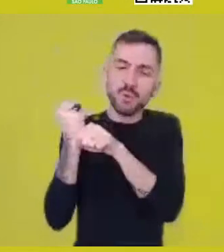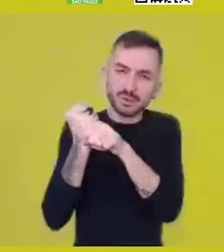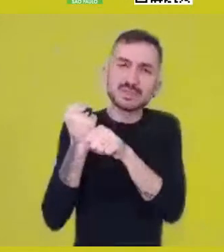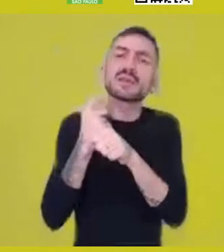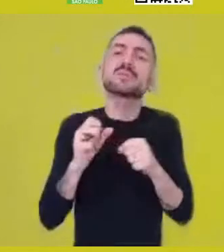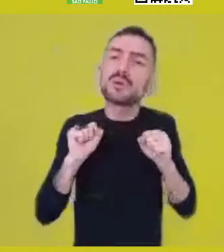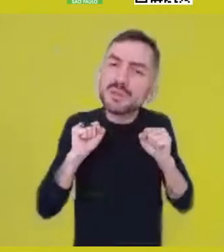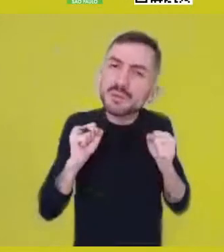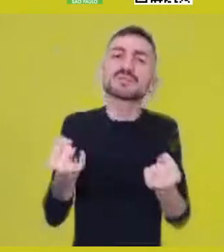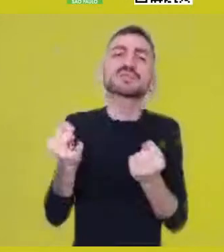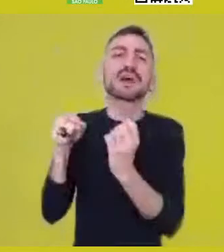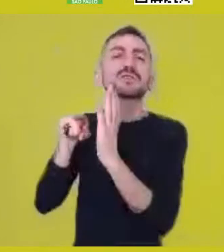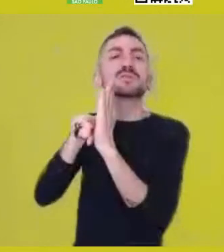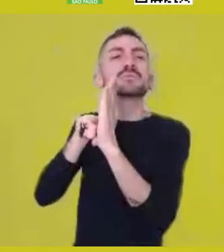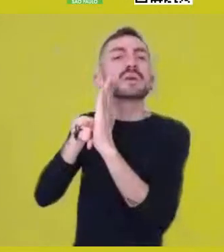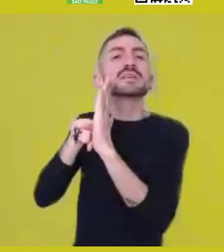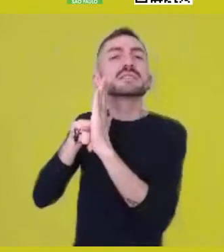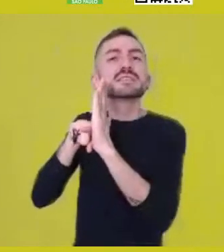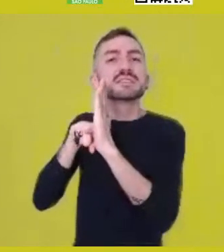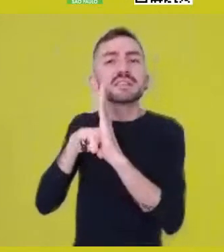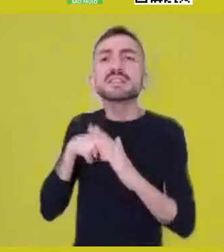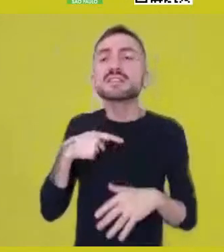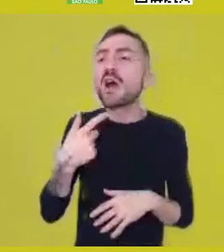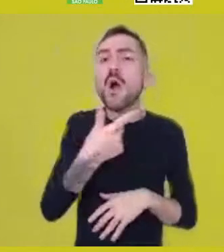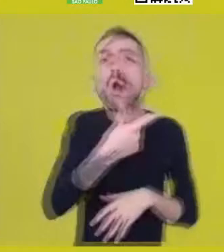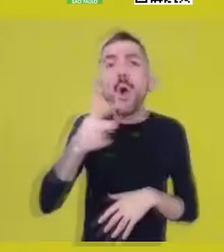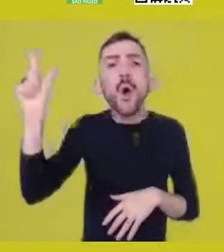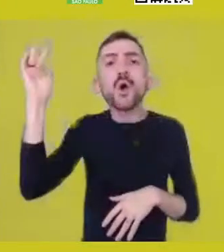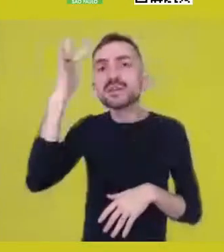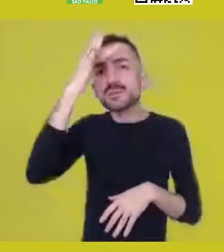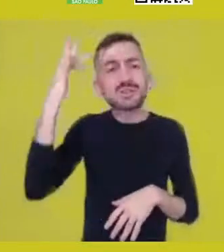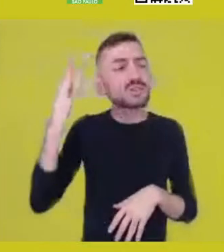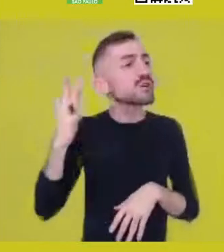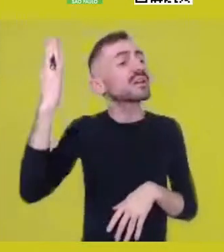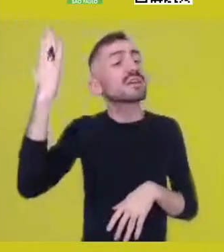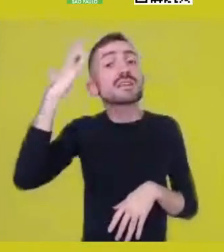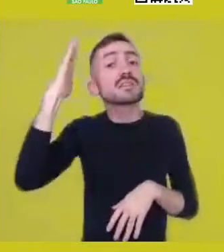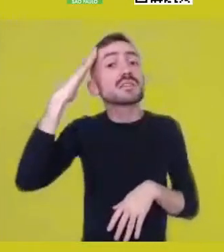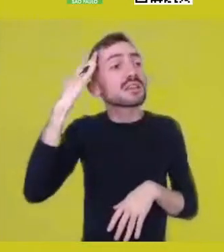these other ontological perspectives of the subject, other ontologies,